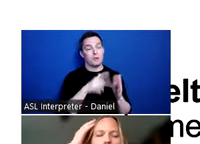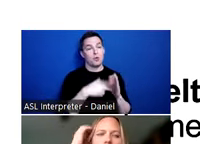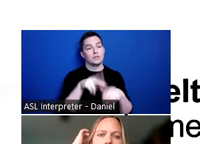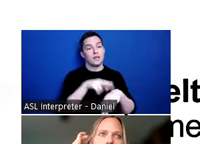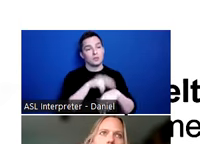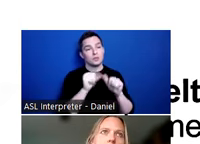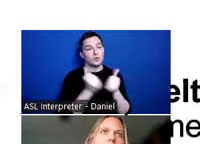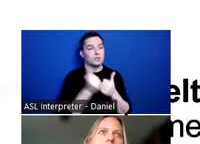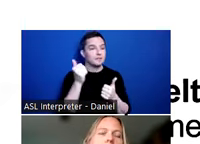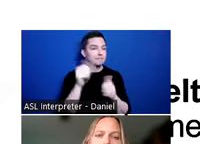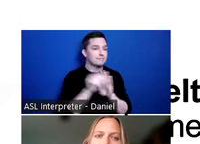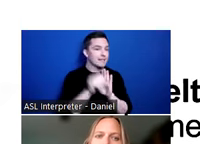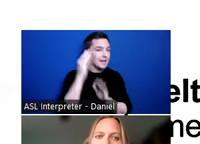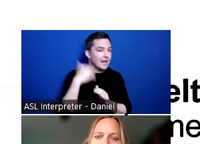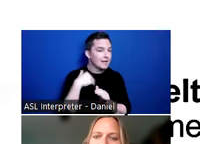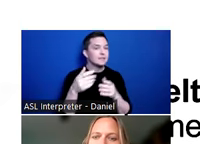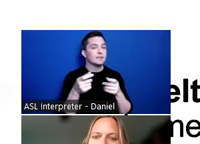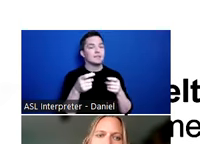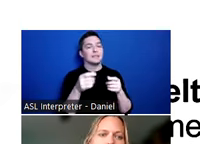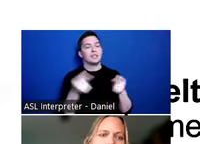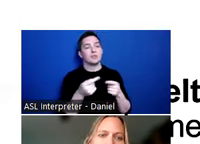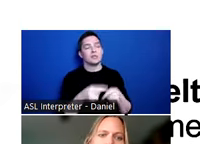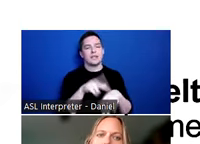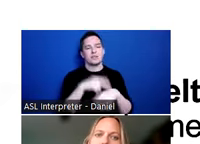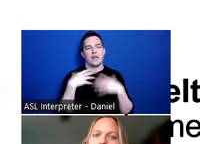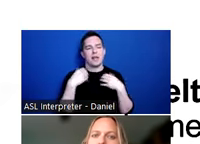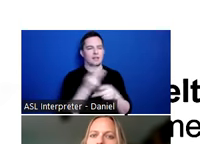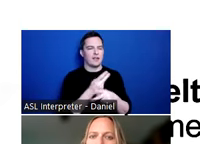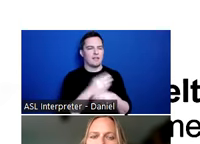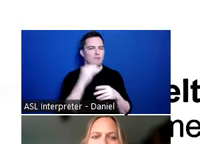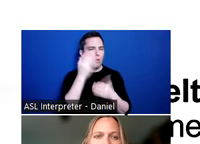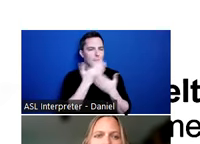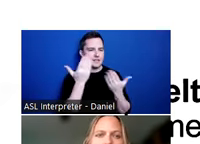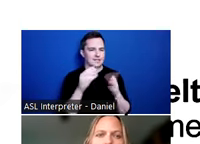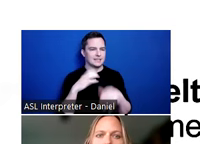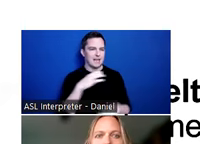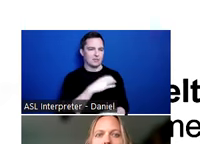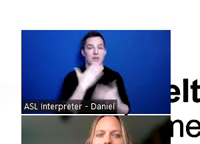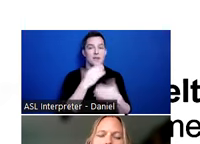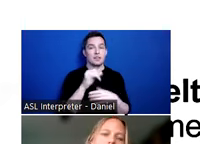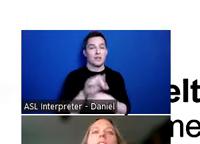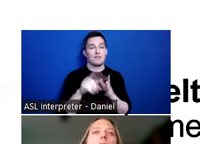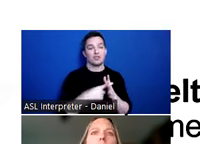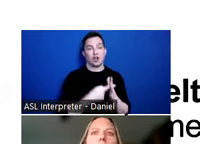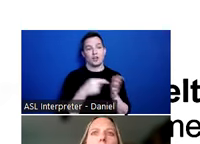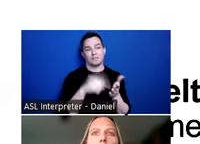Head Injury Administrators and also with the National Health Care for the Homeless Council. And thank you, Jeff, for getting us started off because I think that’s really important.